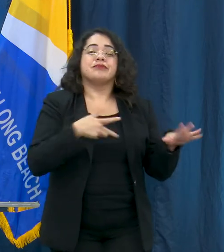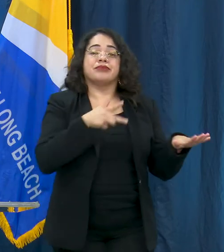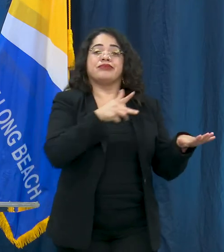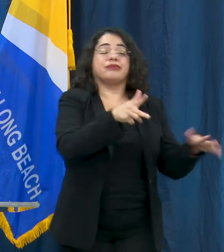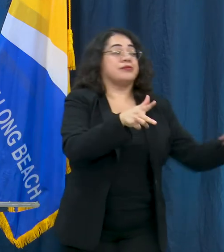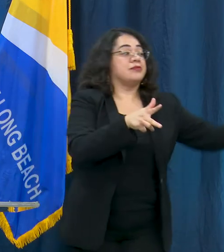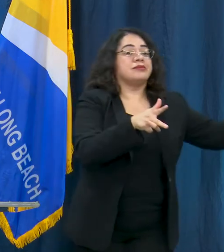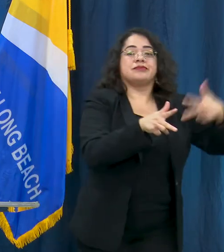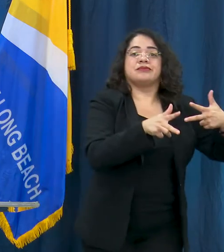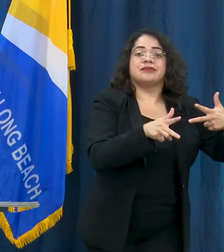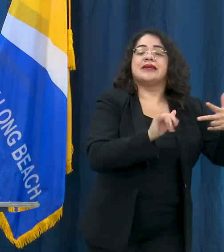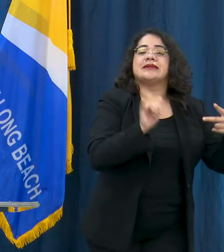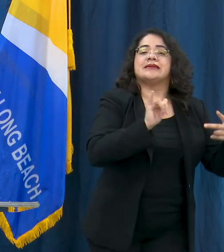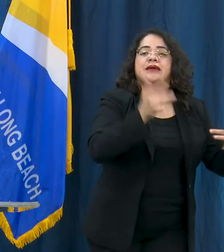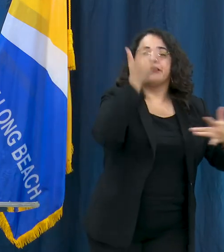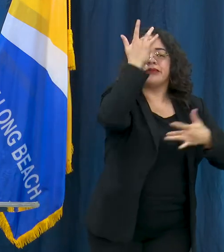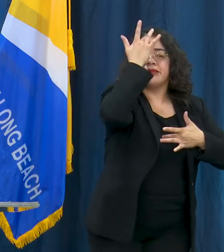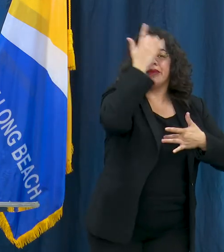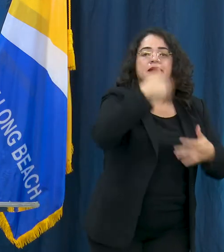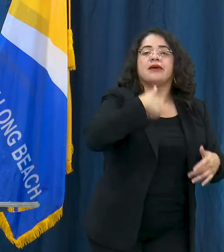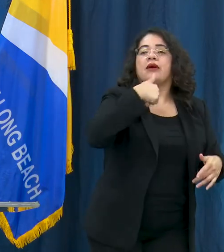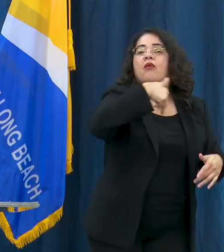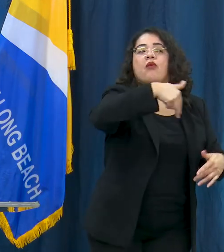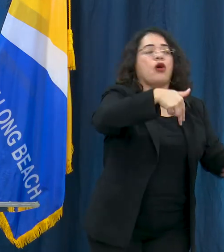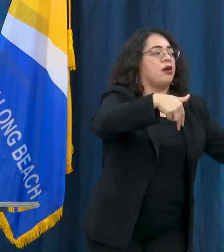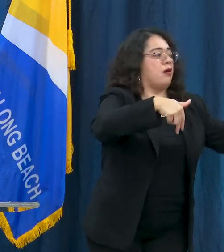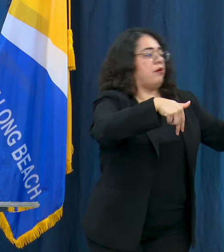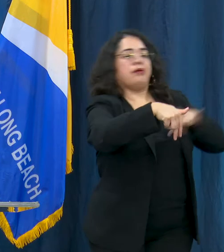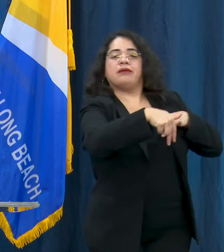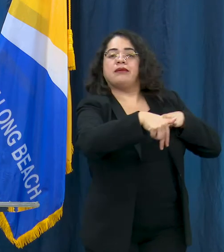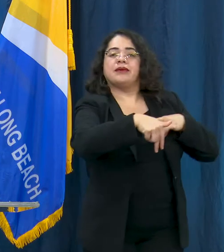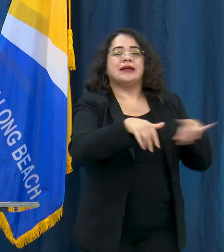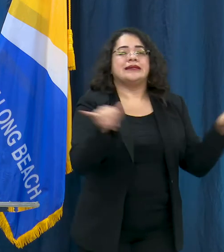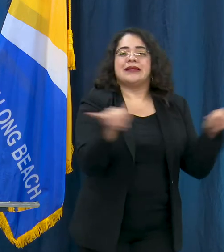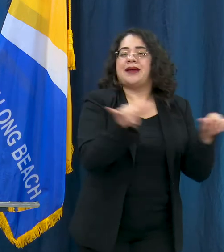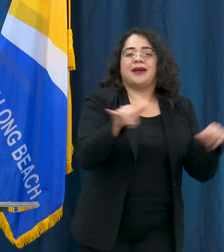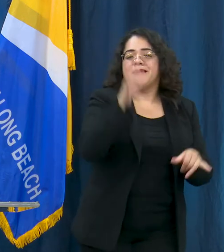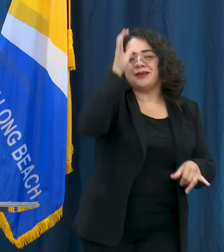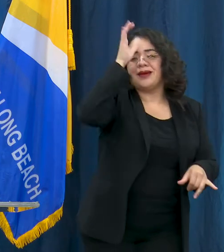are for COVID-19 to lessen your risk. So the first thing